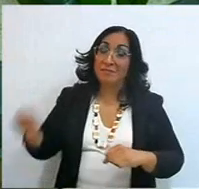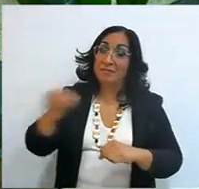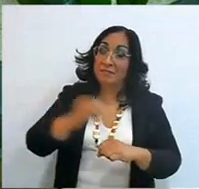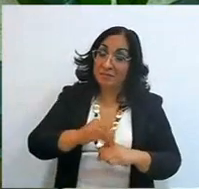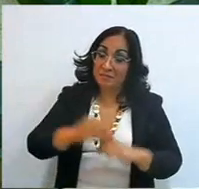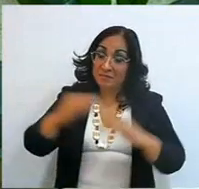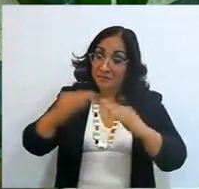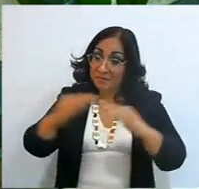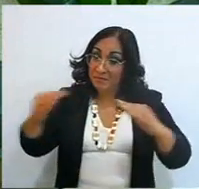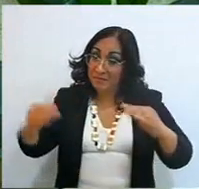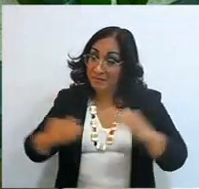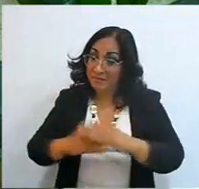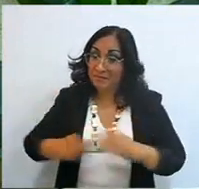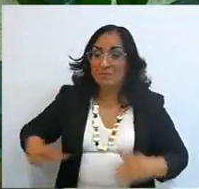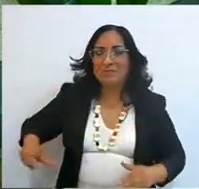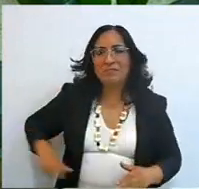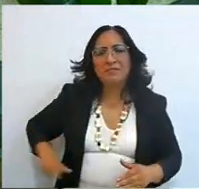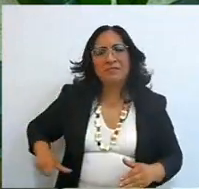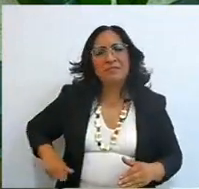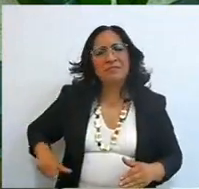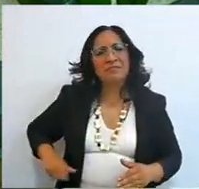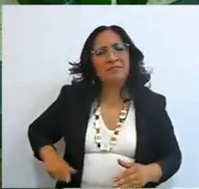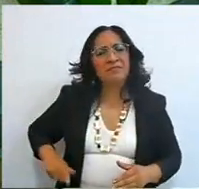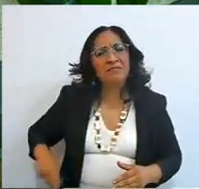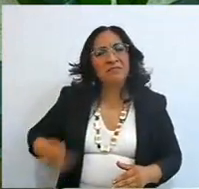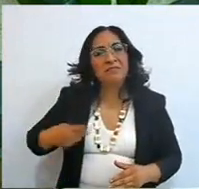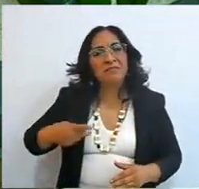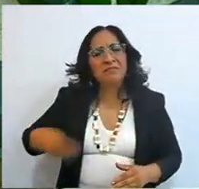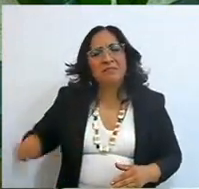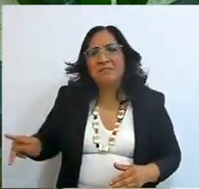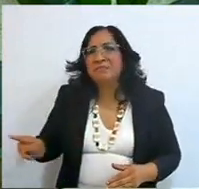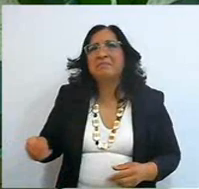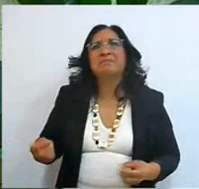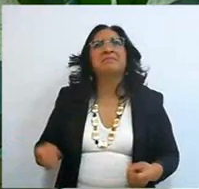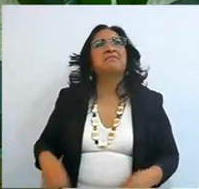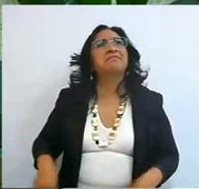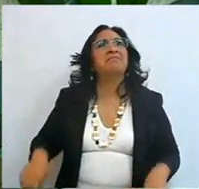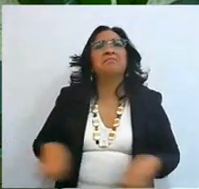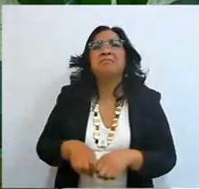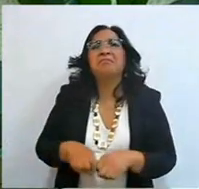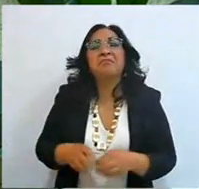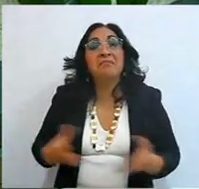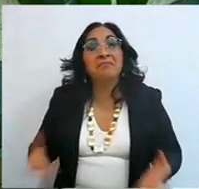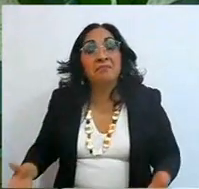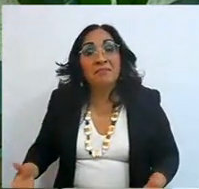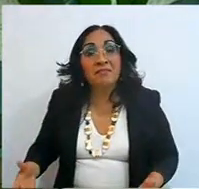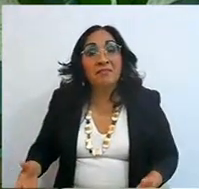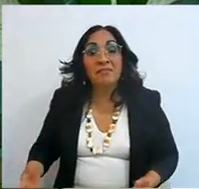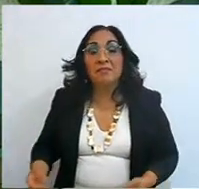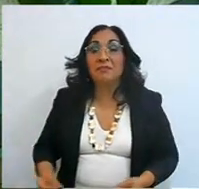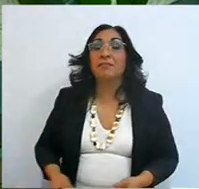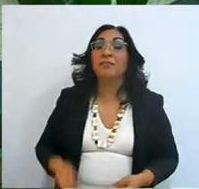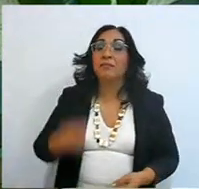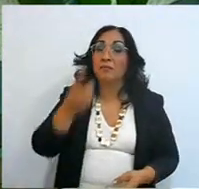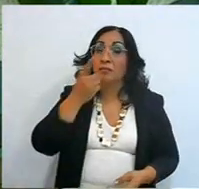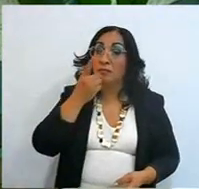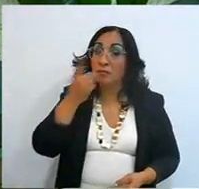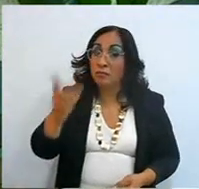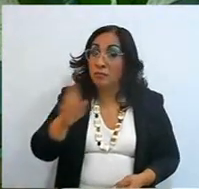Oh Lord, but you don't know how she yells at me, submissive, submissive,